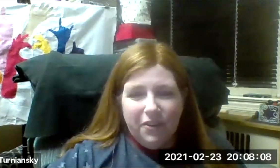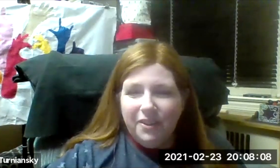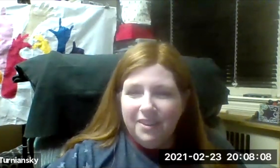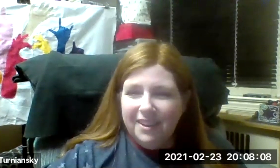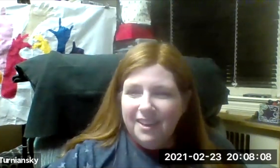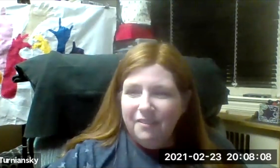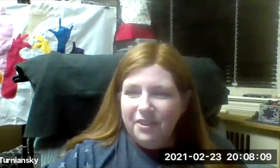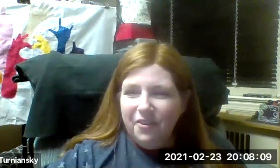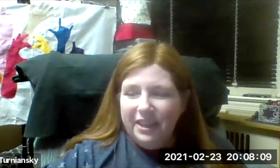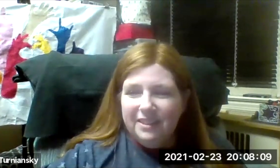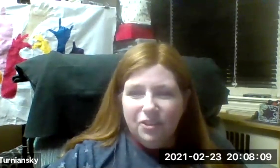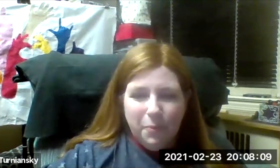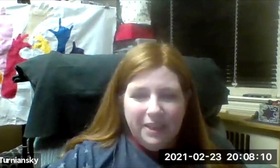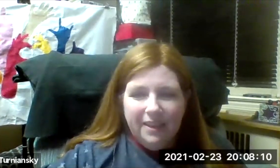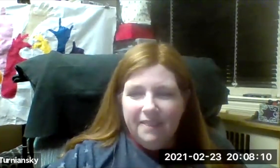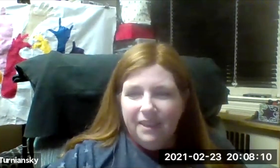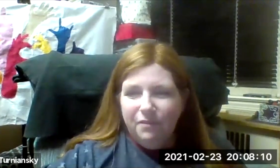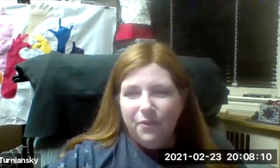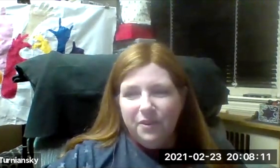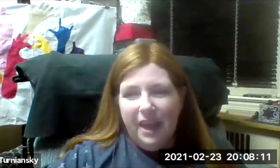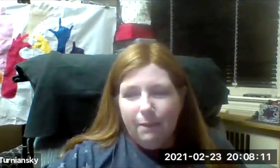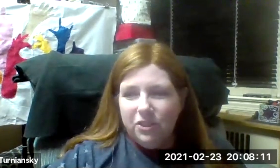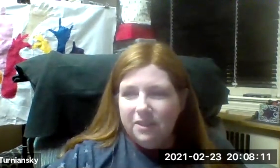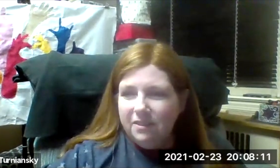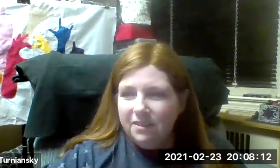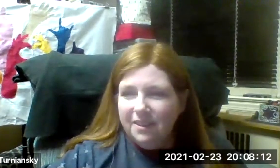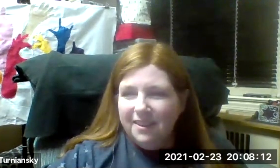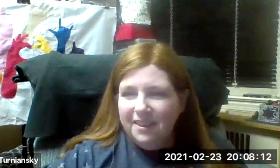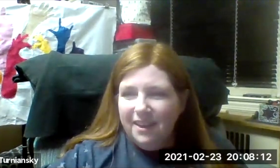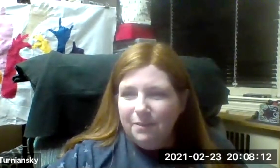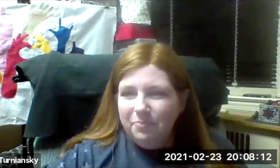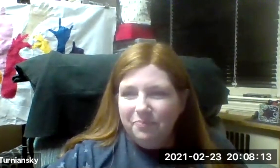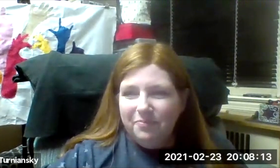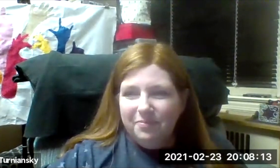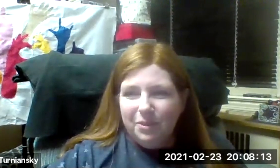much, Sheryl, for your great interpreting and thank you for the captions.